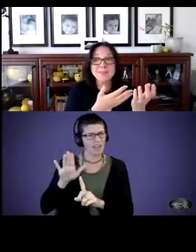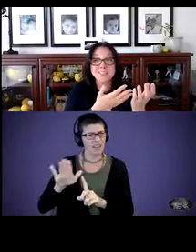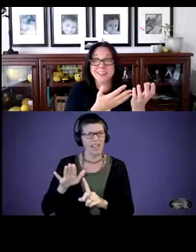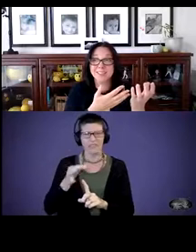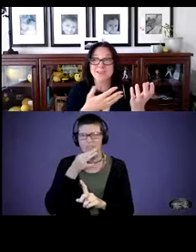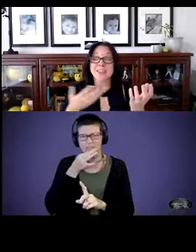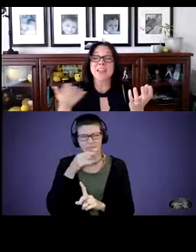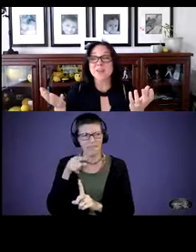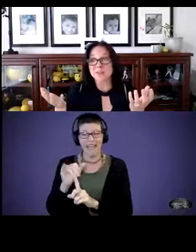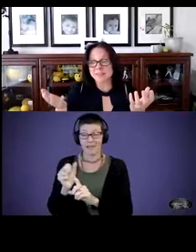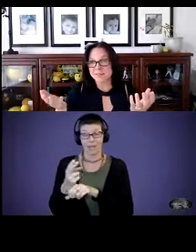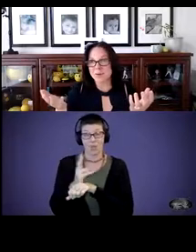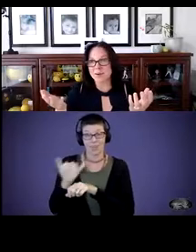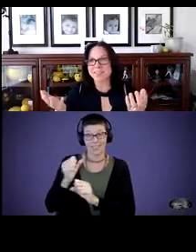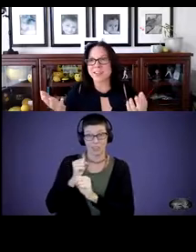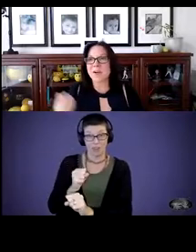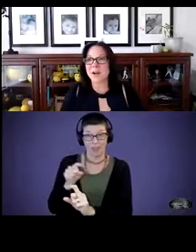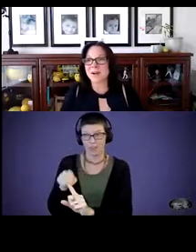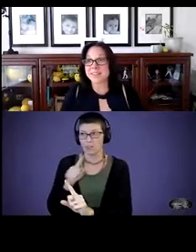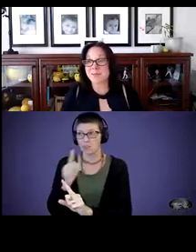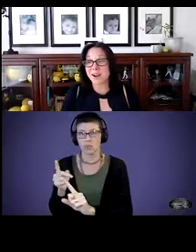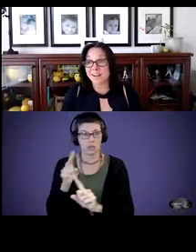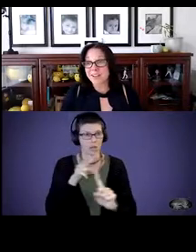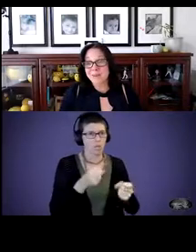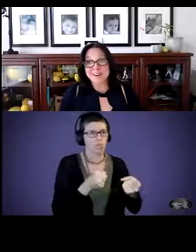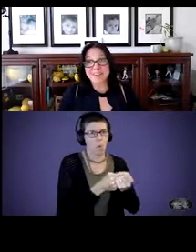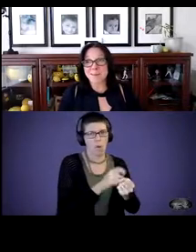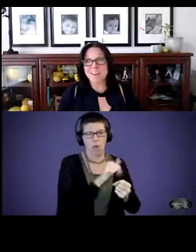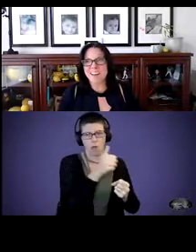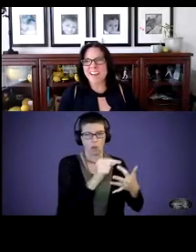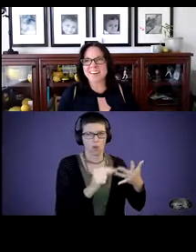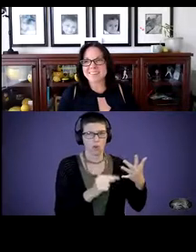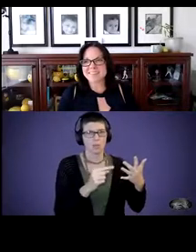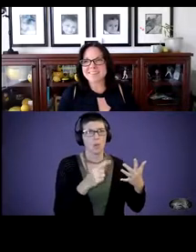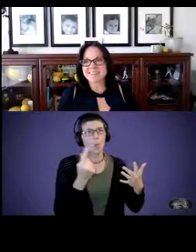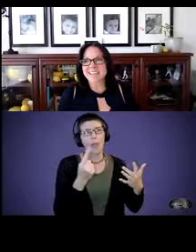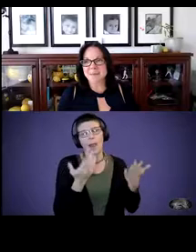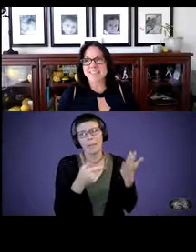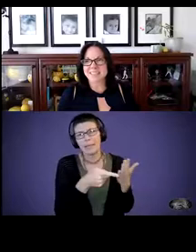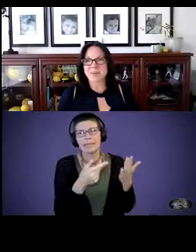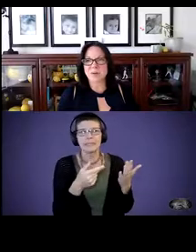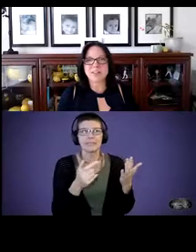that strength to really support these other areas where, where he's maybe not adapting as quickly?”